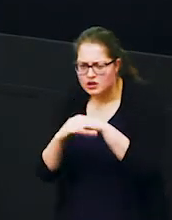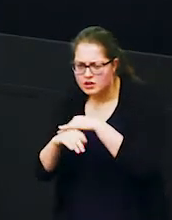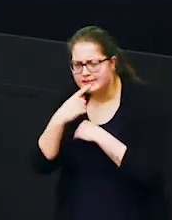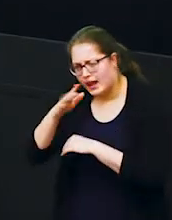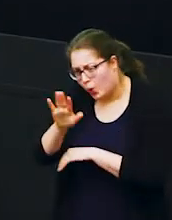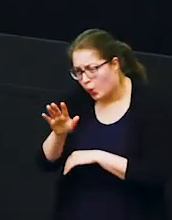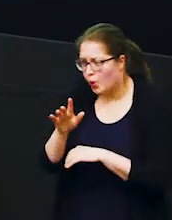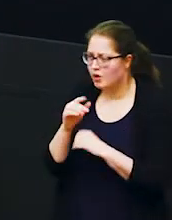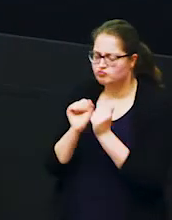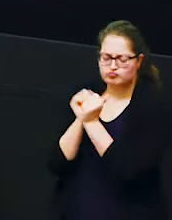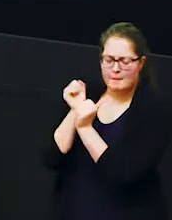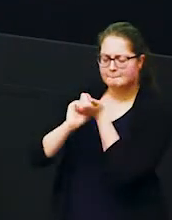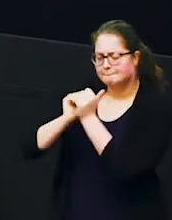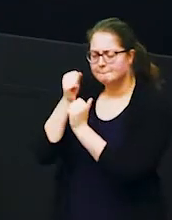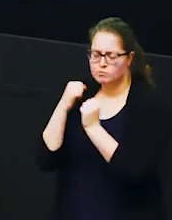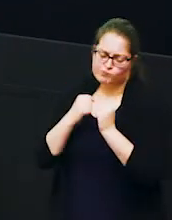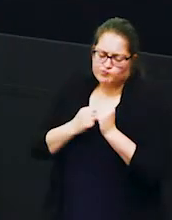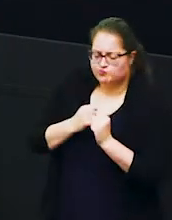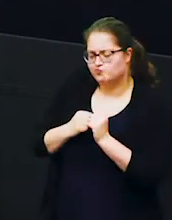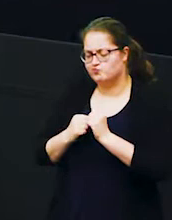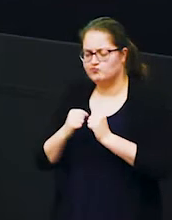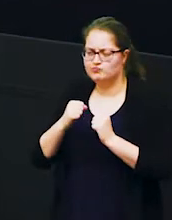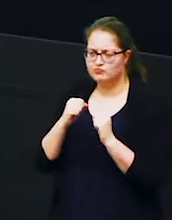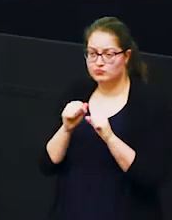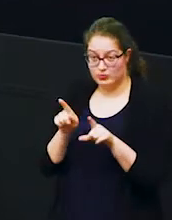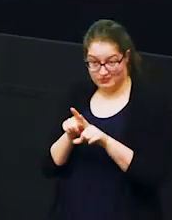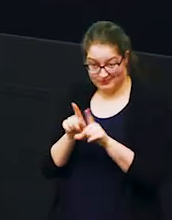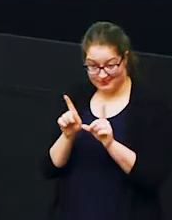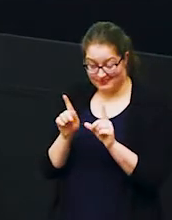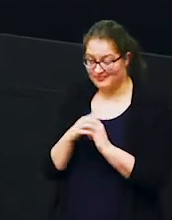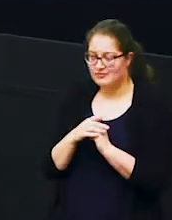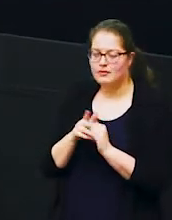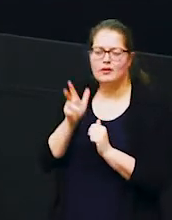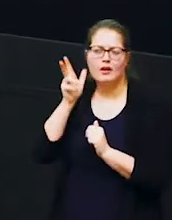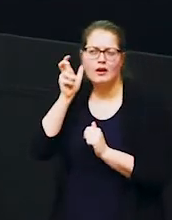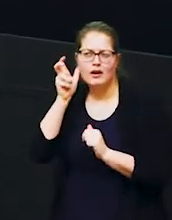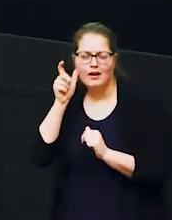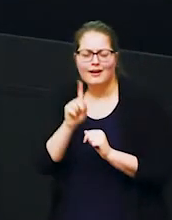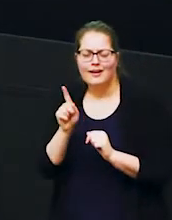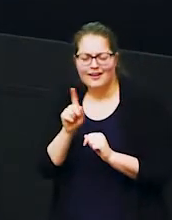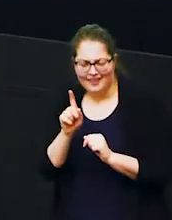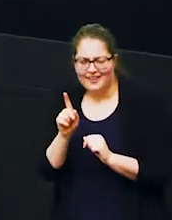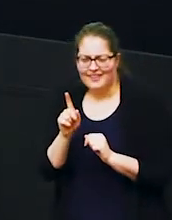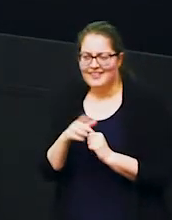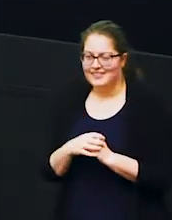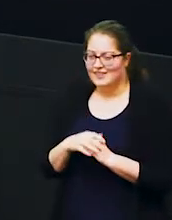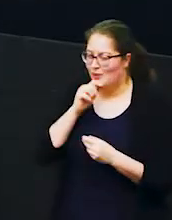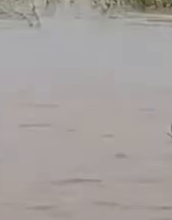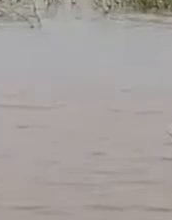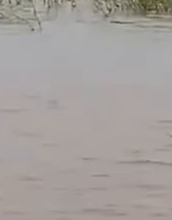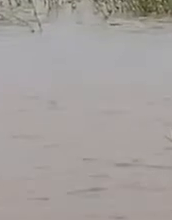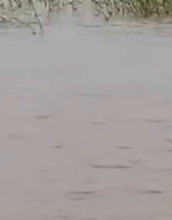and rub their bodies against one another as well but also keep your ears open as well all right